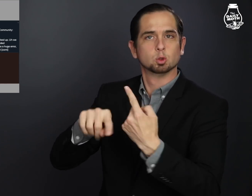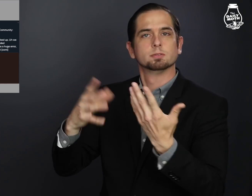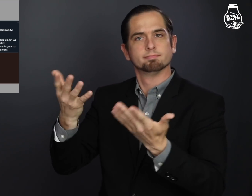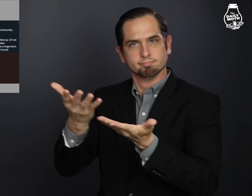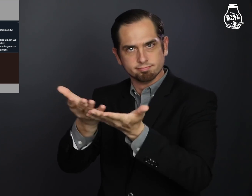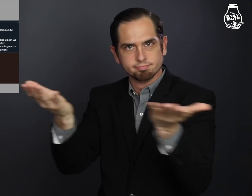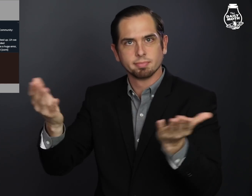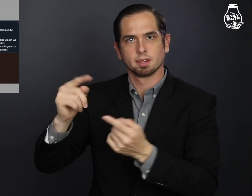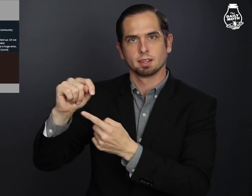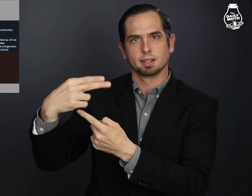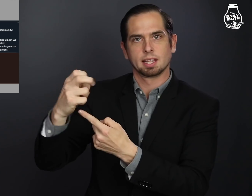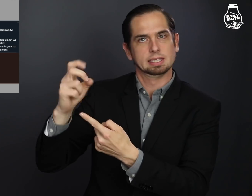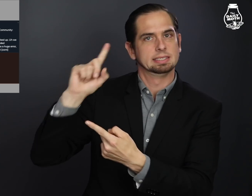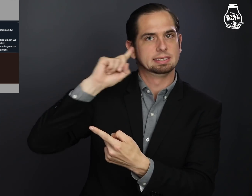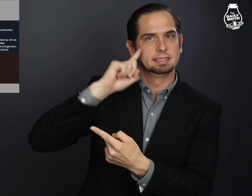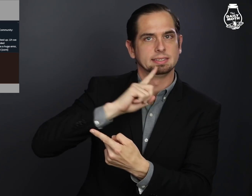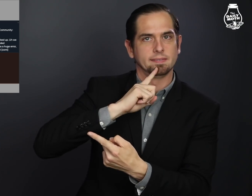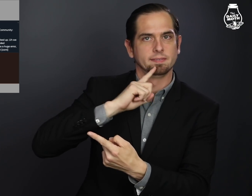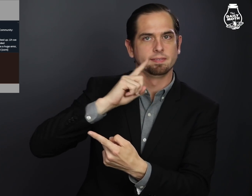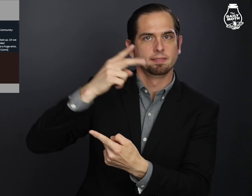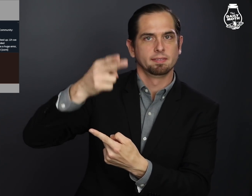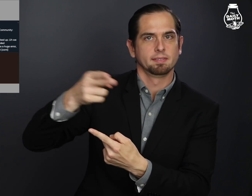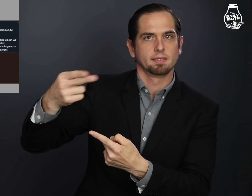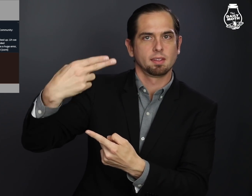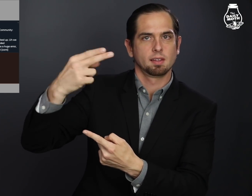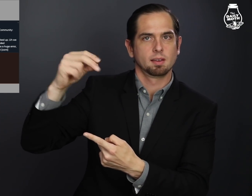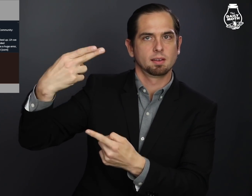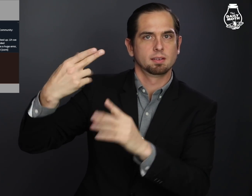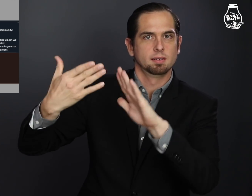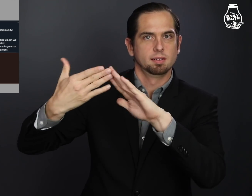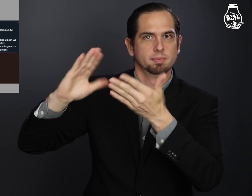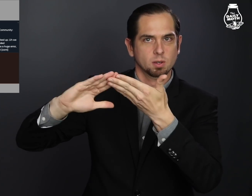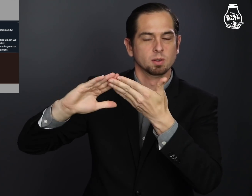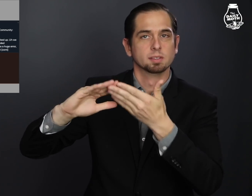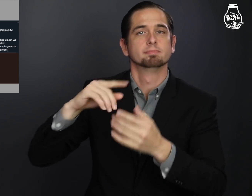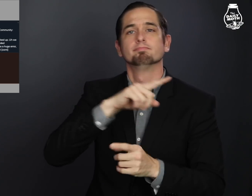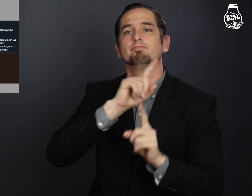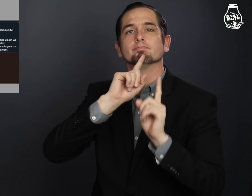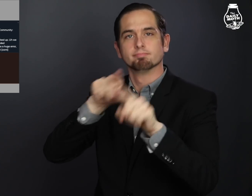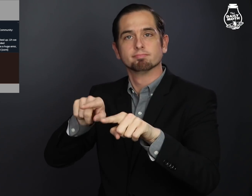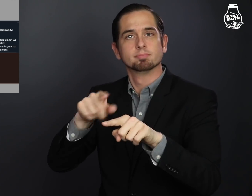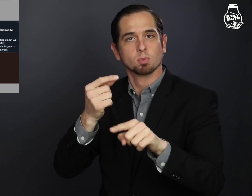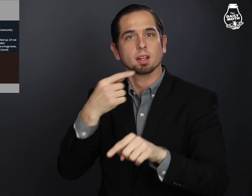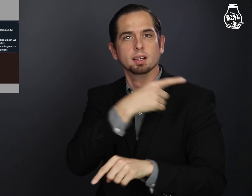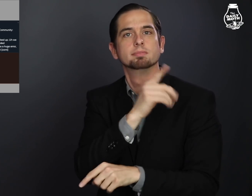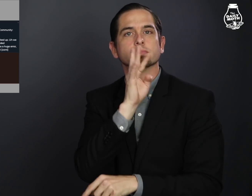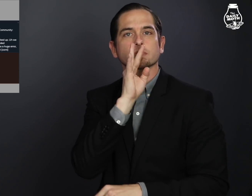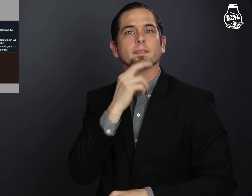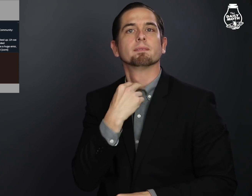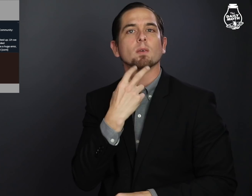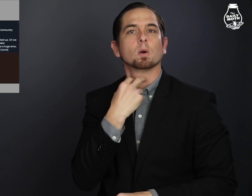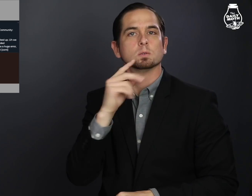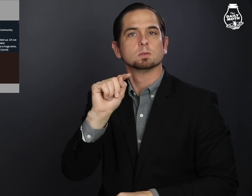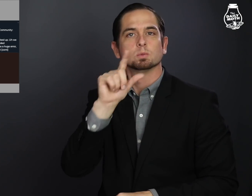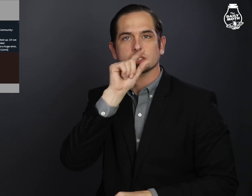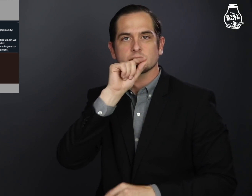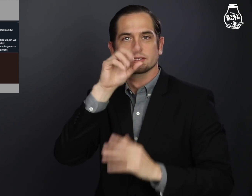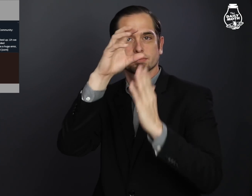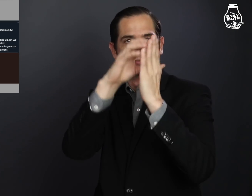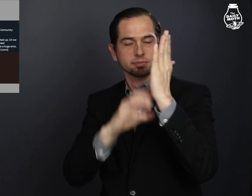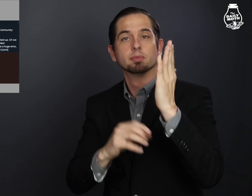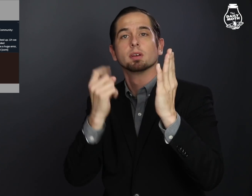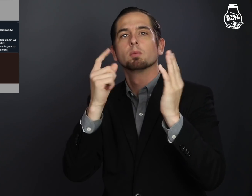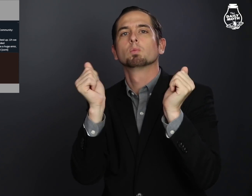the "Deaf/HOH Community" by posting voice tweets along